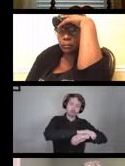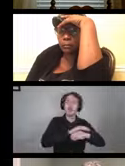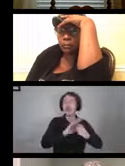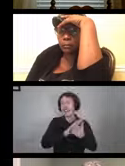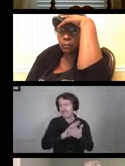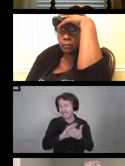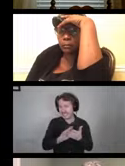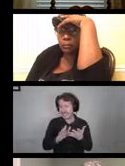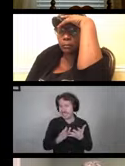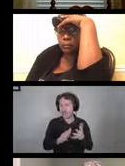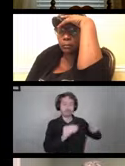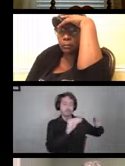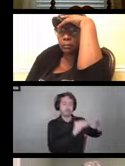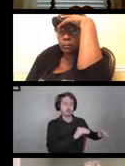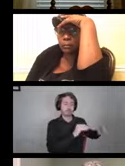and put them in a clean area.